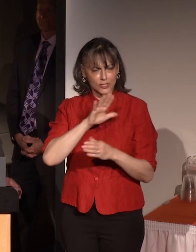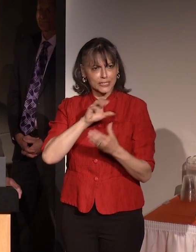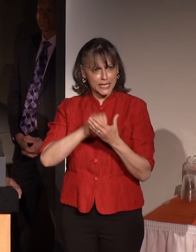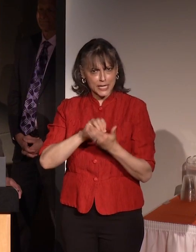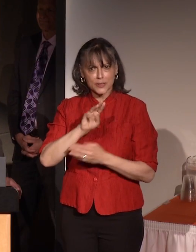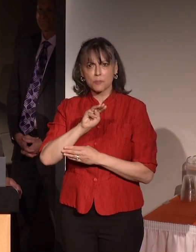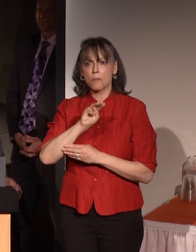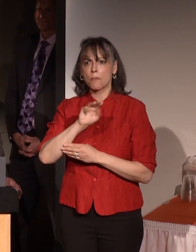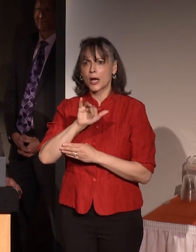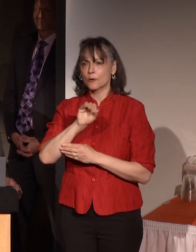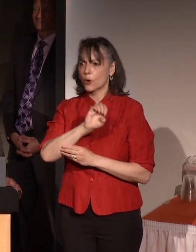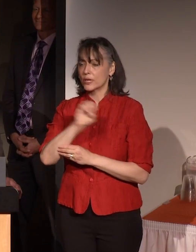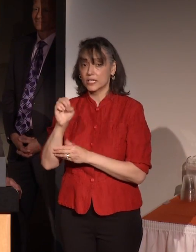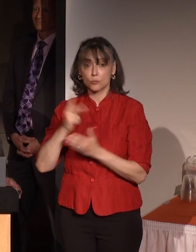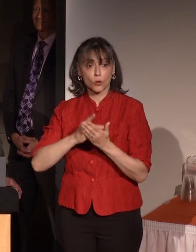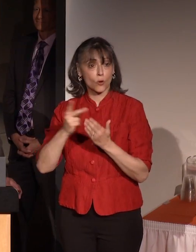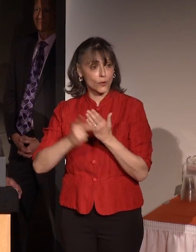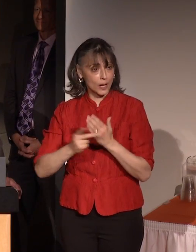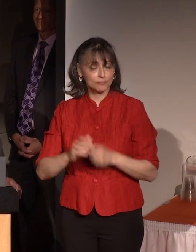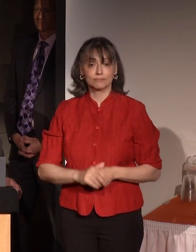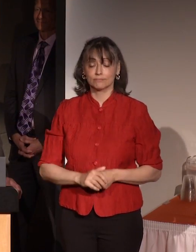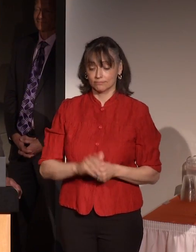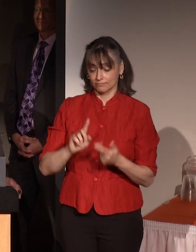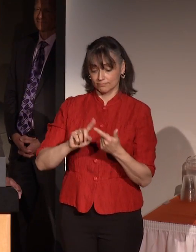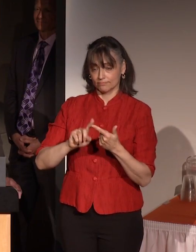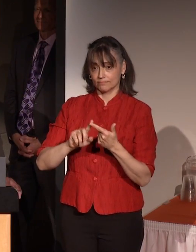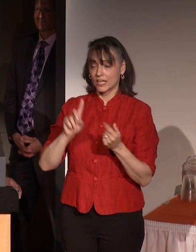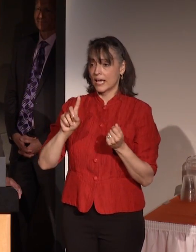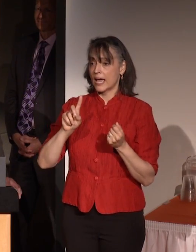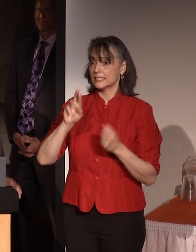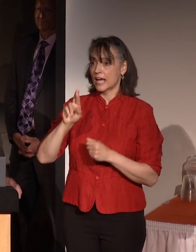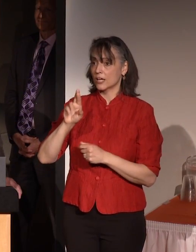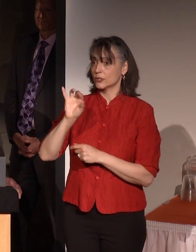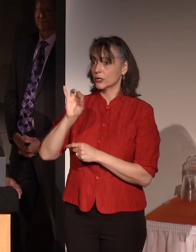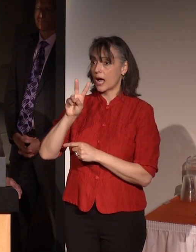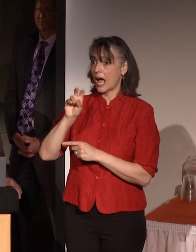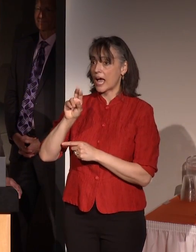engineering program, and Dr. Ivan Puchades, who was one of my